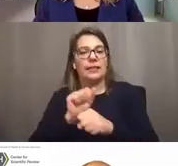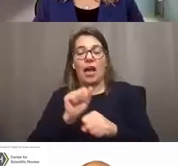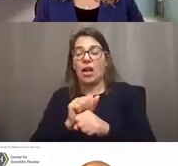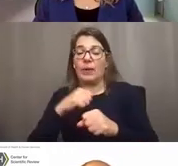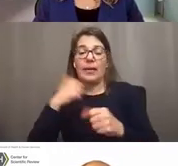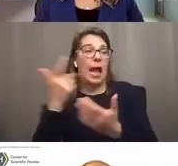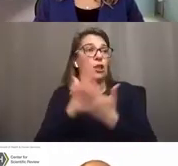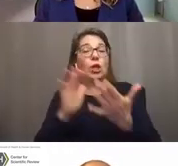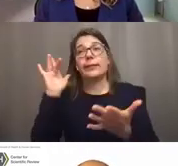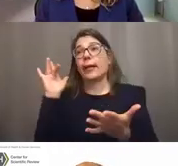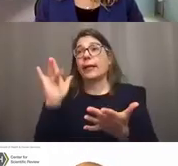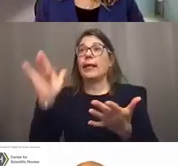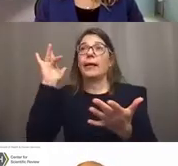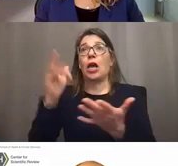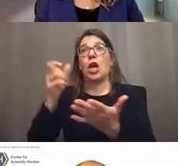and simply confirming an algorithm.